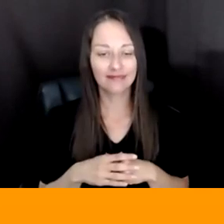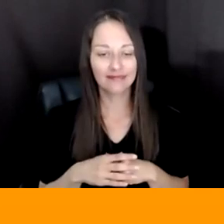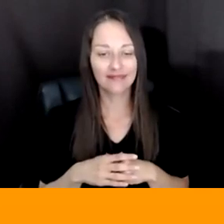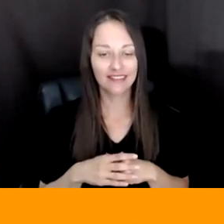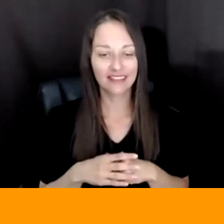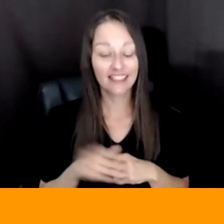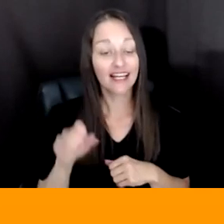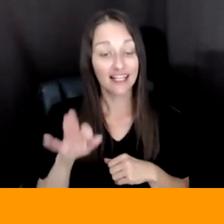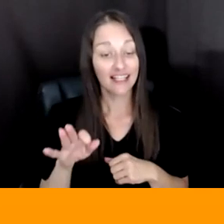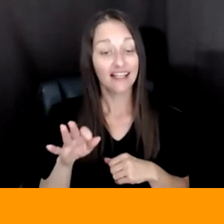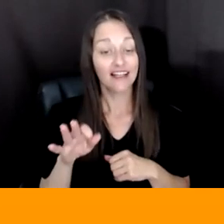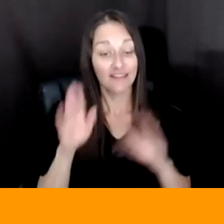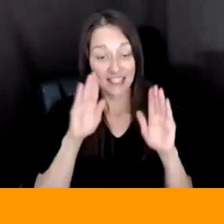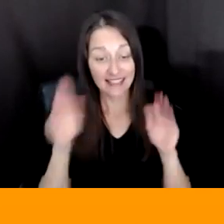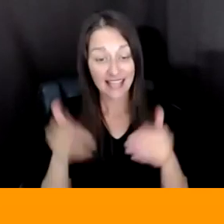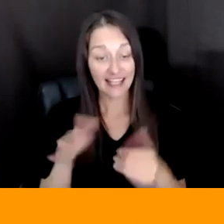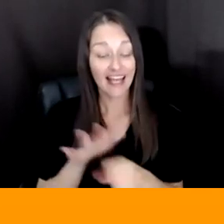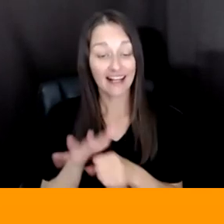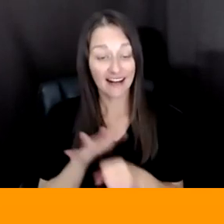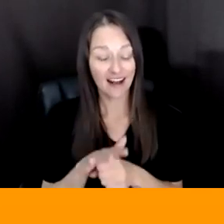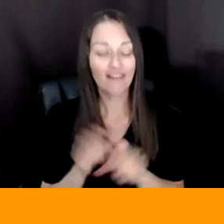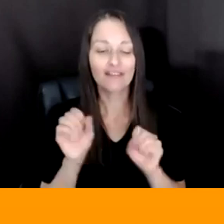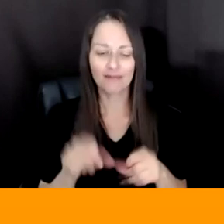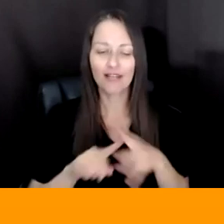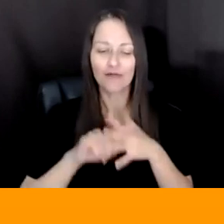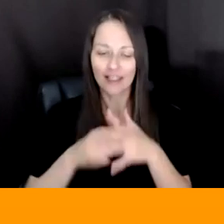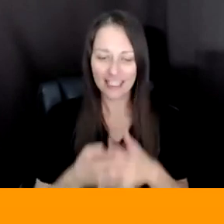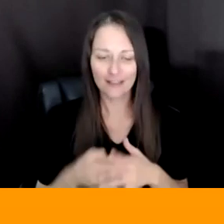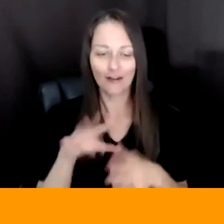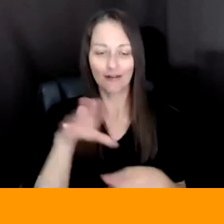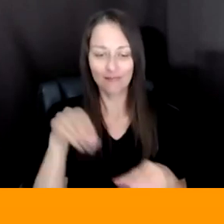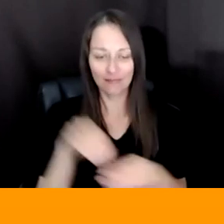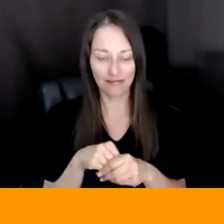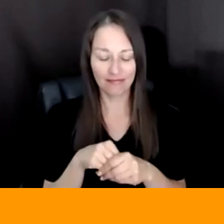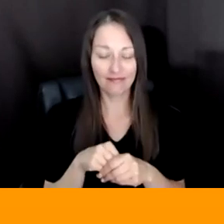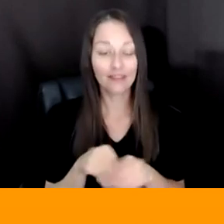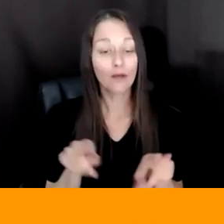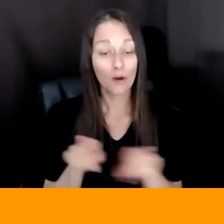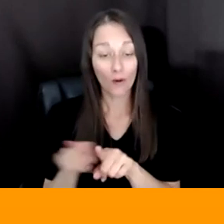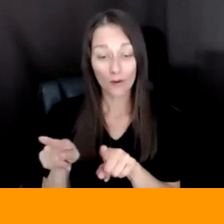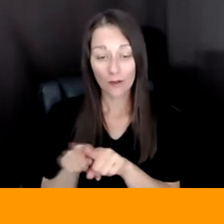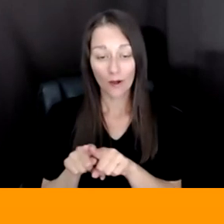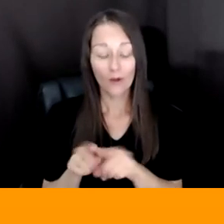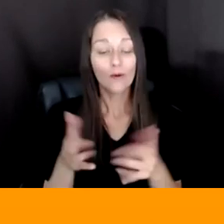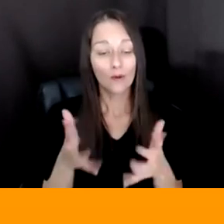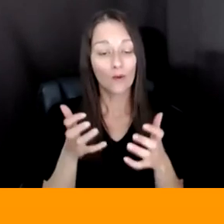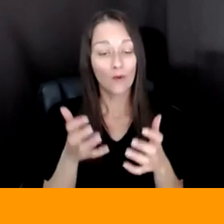TO PLAY. BUT ALSO CALLING COMMUNITIES ATTENTION TO THE IDEA THAT THERE ARE ALL THESE THINGS HAPPENING